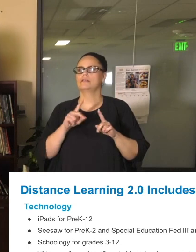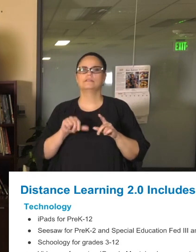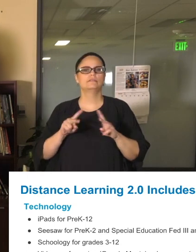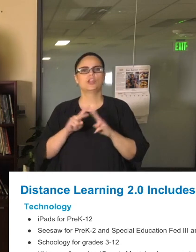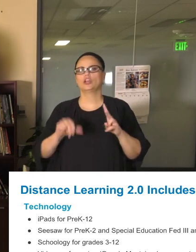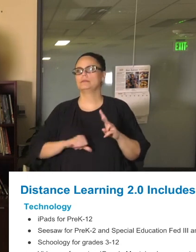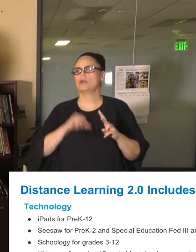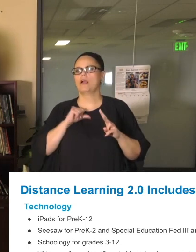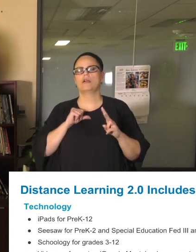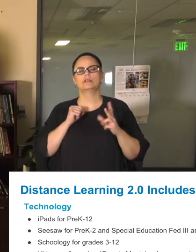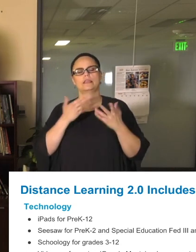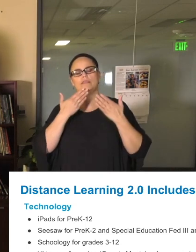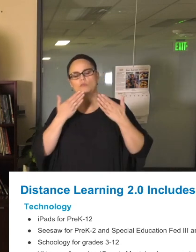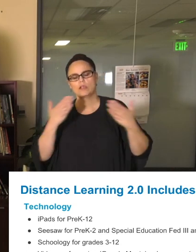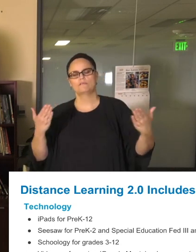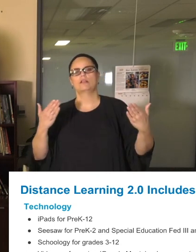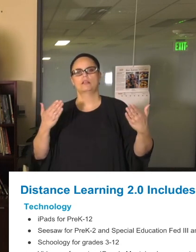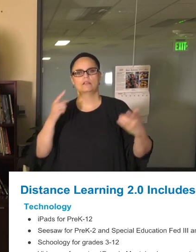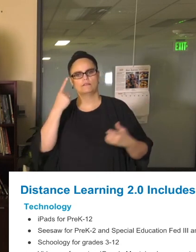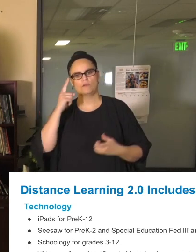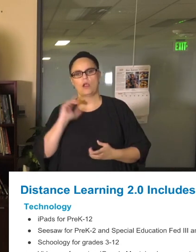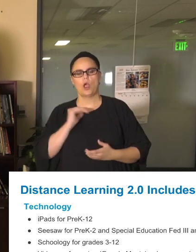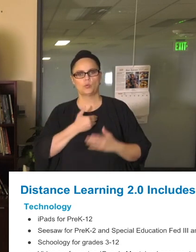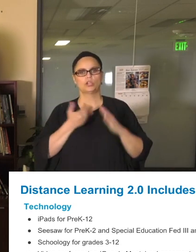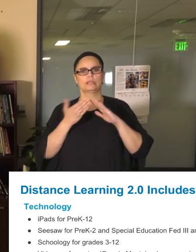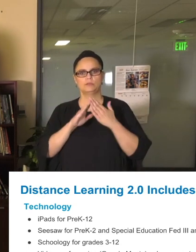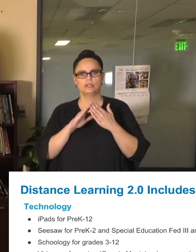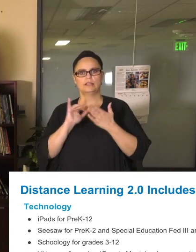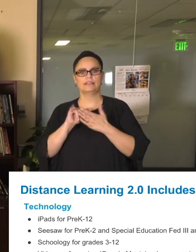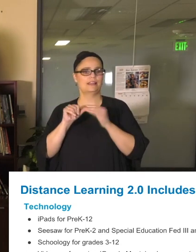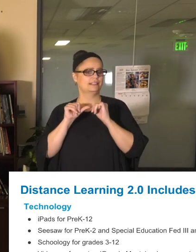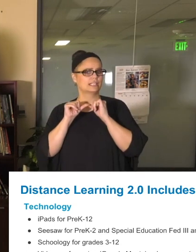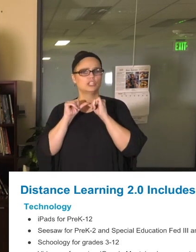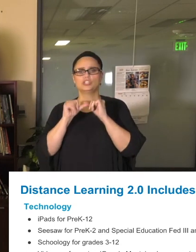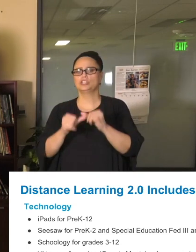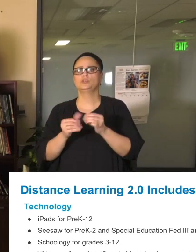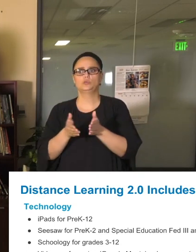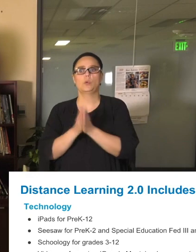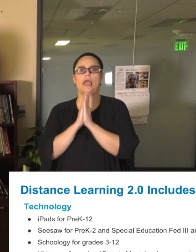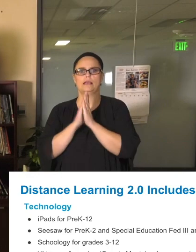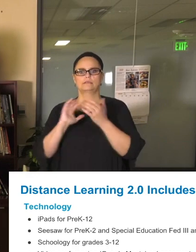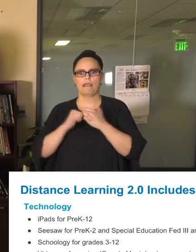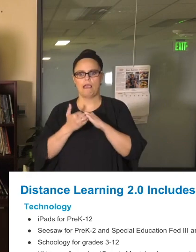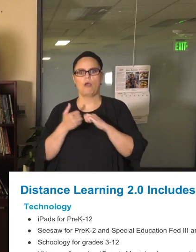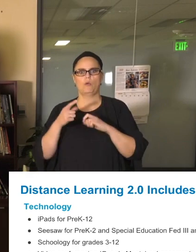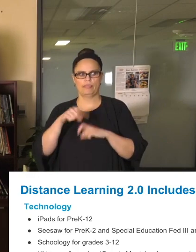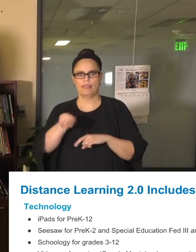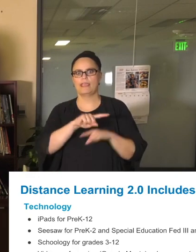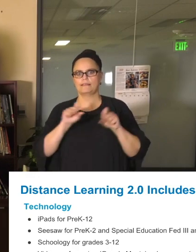incredibly grateful to our community who has continued to ask what they can do to help and also our efforts to reach